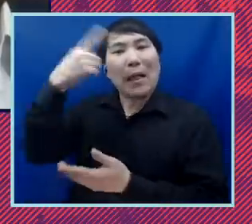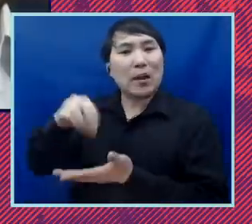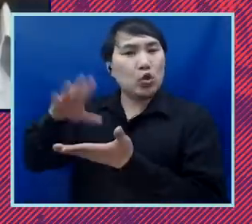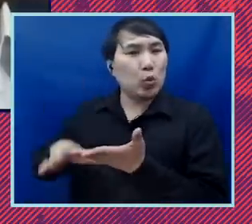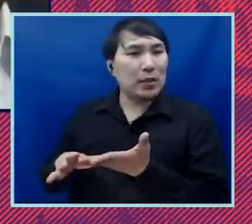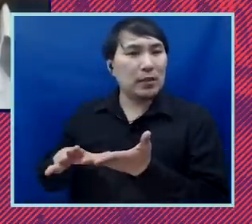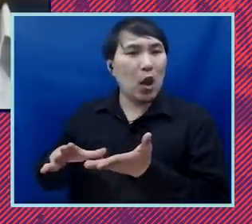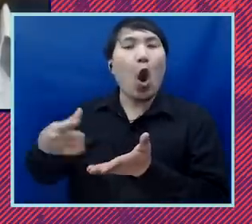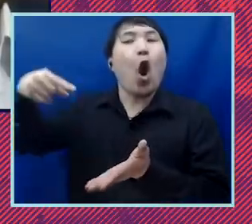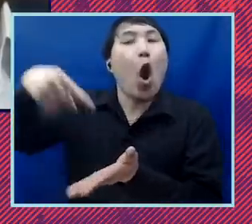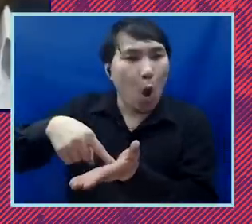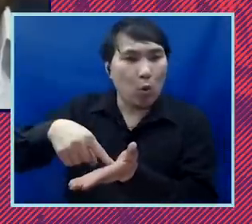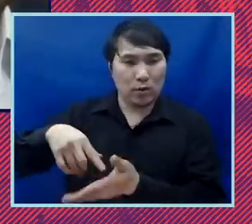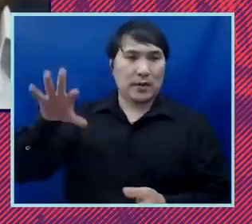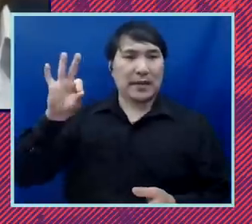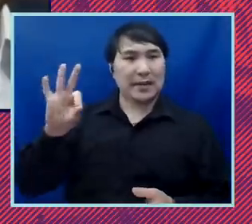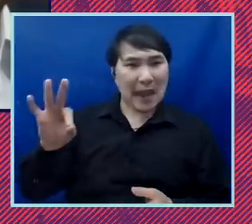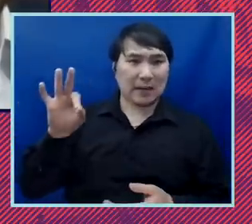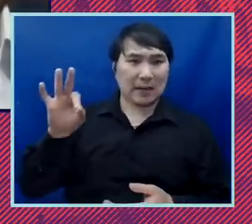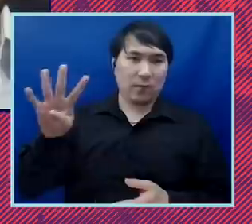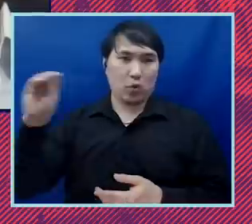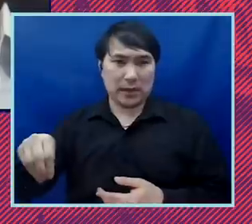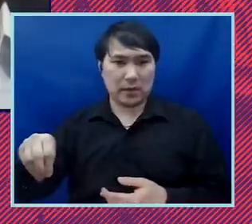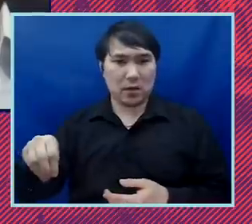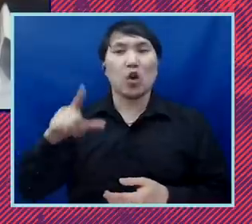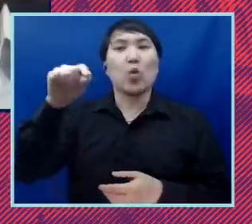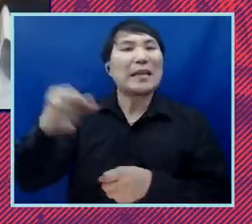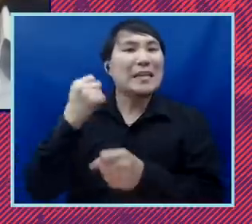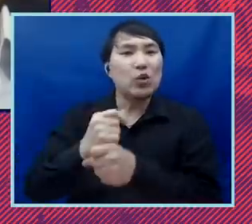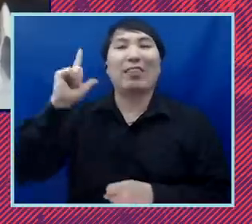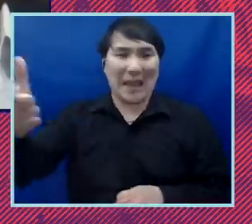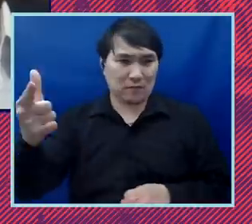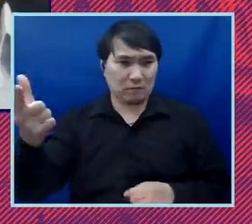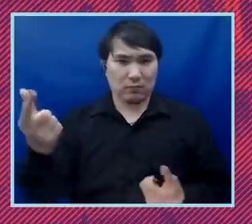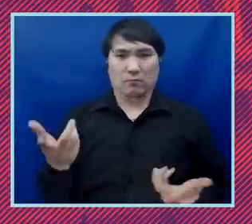of their student loan debt that's 20 years after they've graduated from college and so the depth